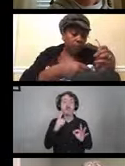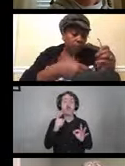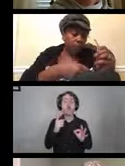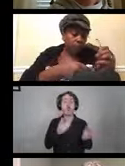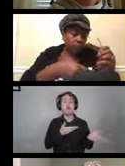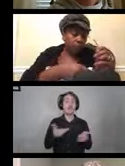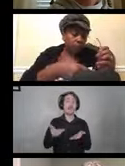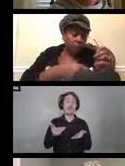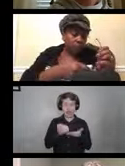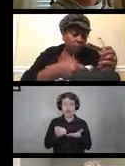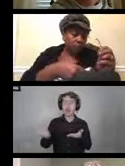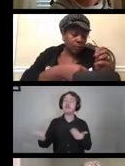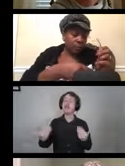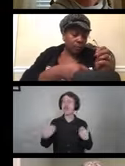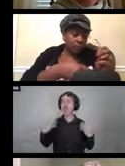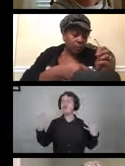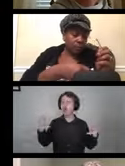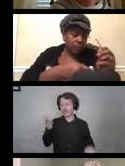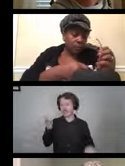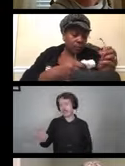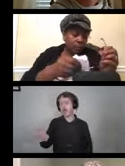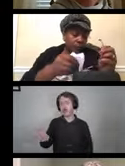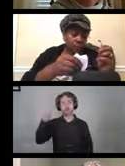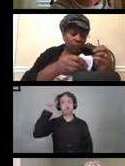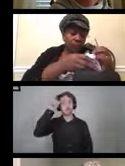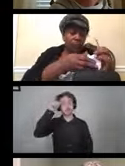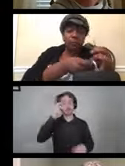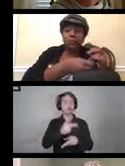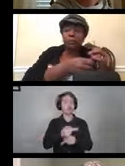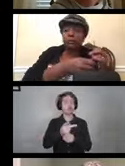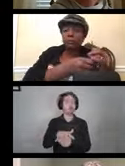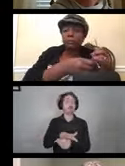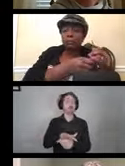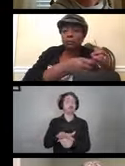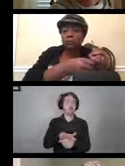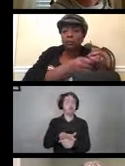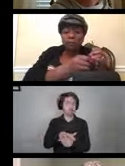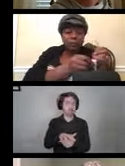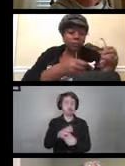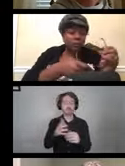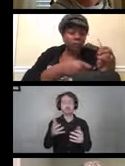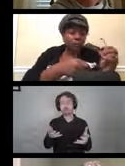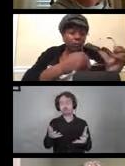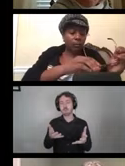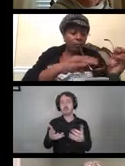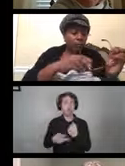or we have this equipment in our home. We want to have an area that you could store the equipment,